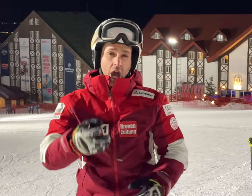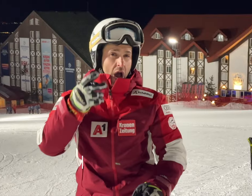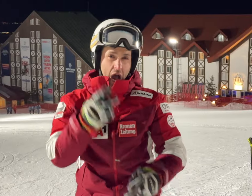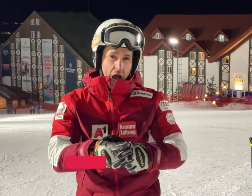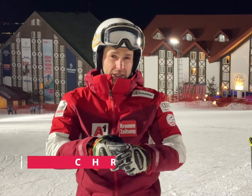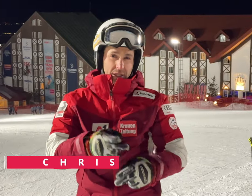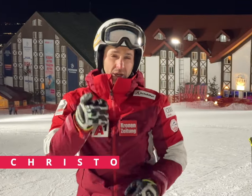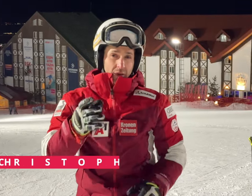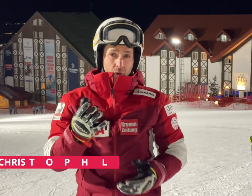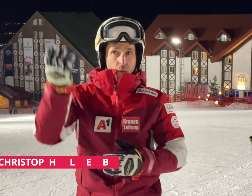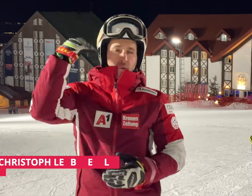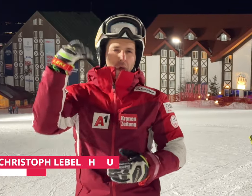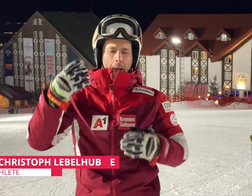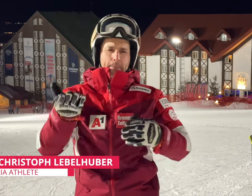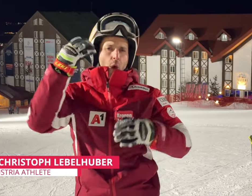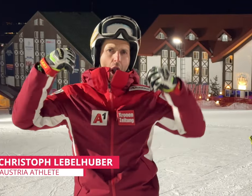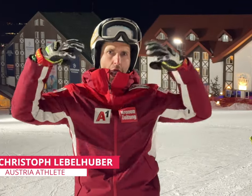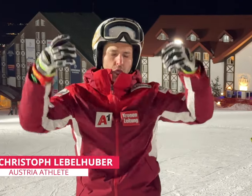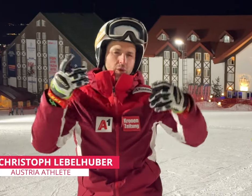[Christoph]: It is harder here. Back in my country, there were more